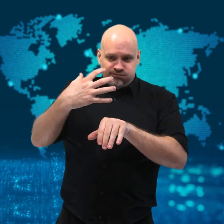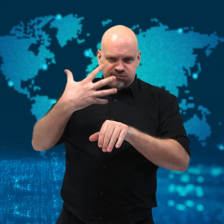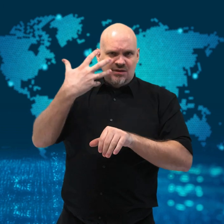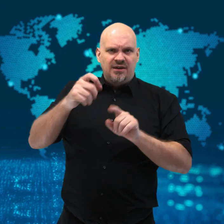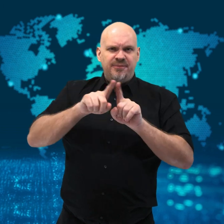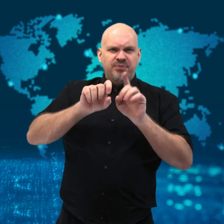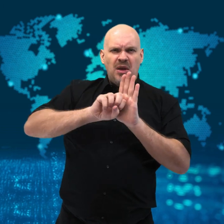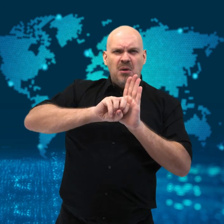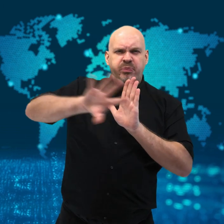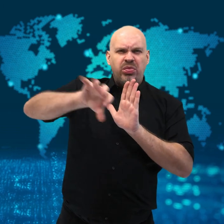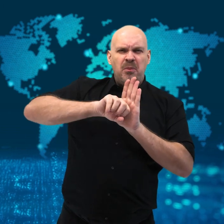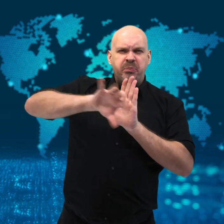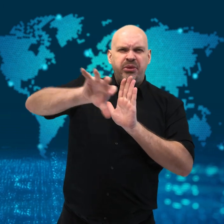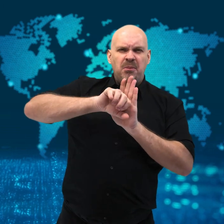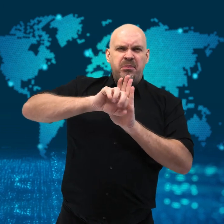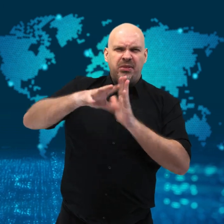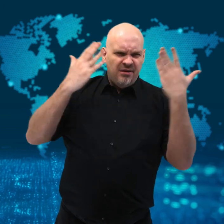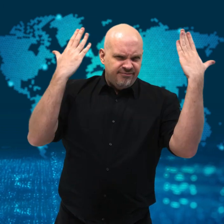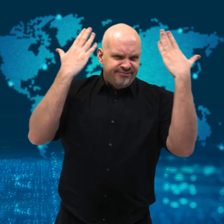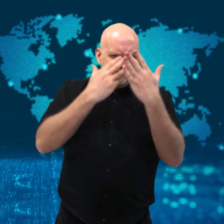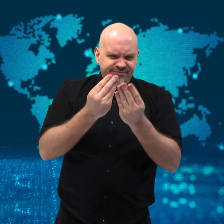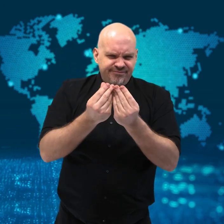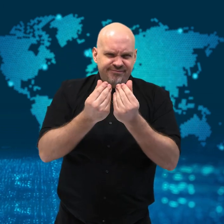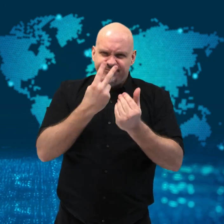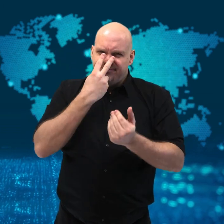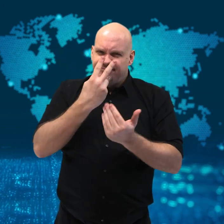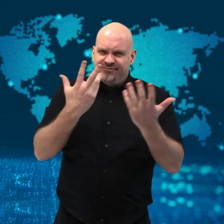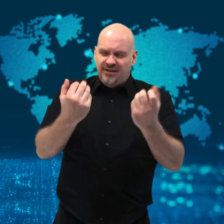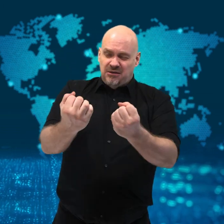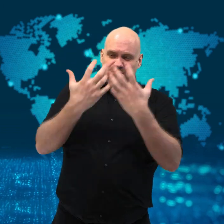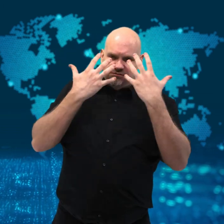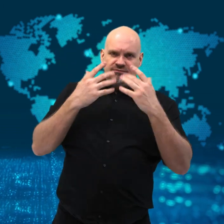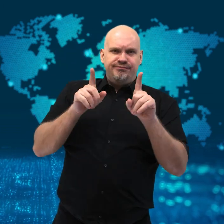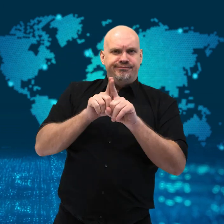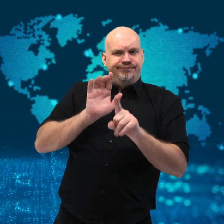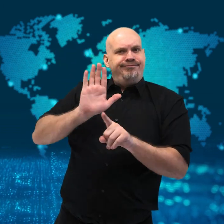The octopus had squirted an ink-like substance,